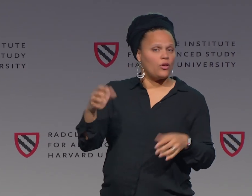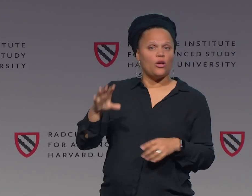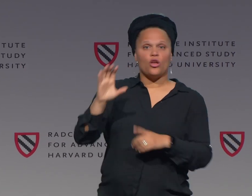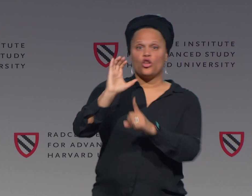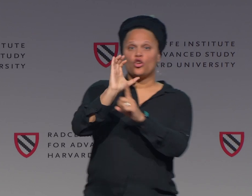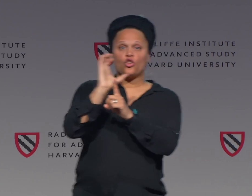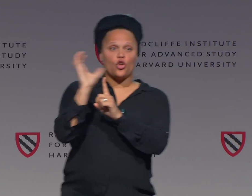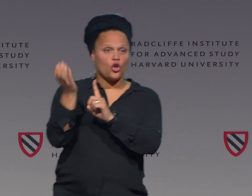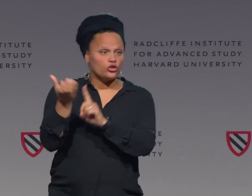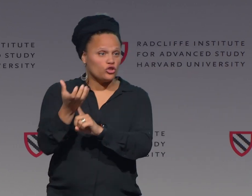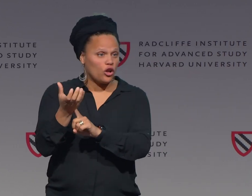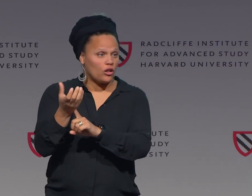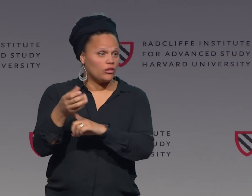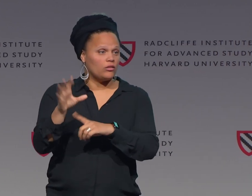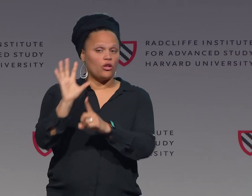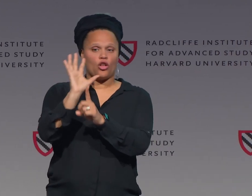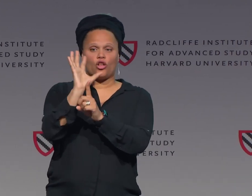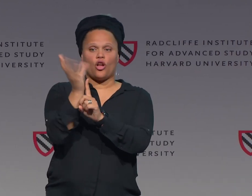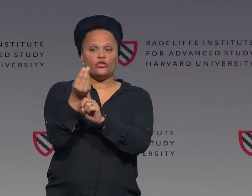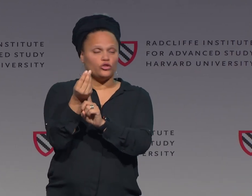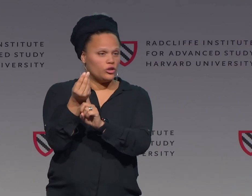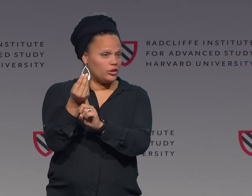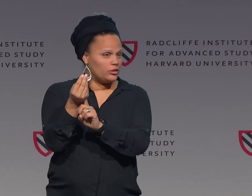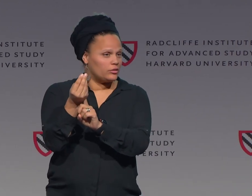Also a part of that same sign, culture.